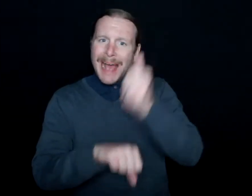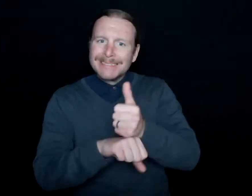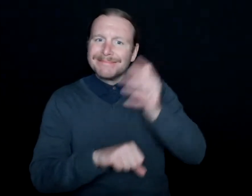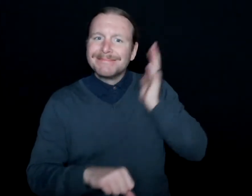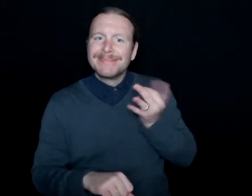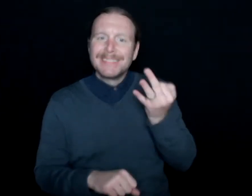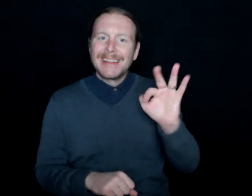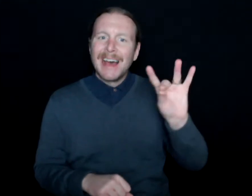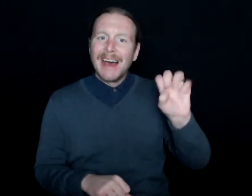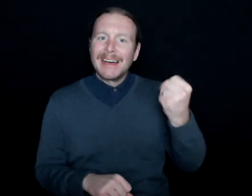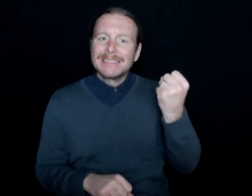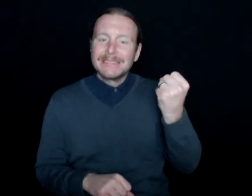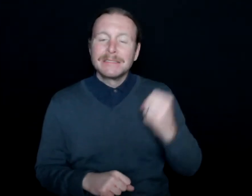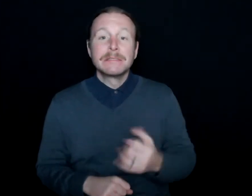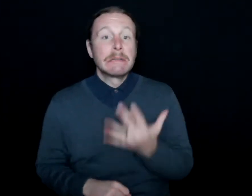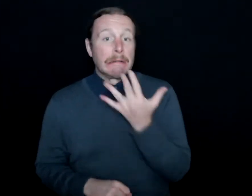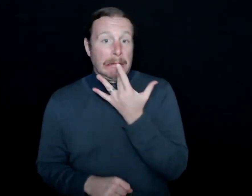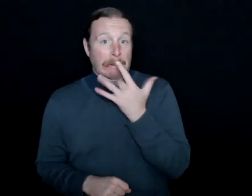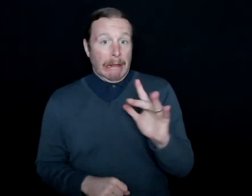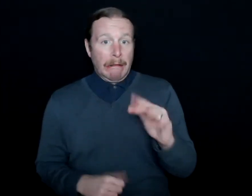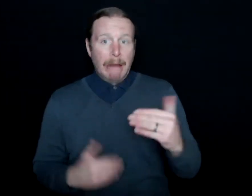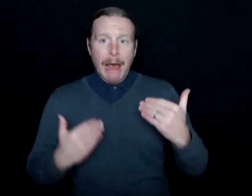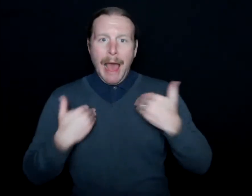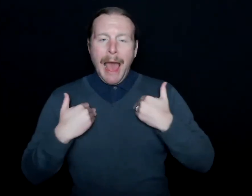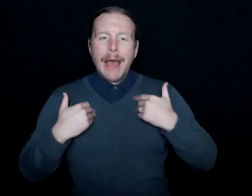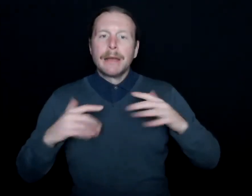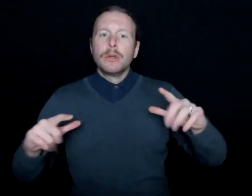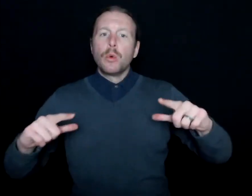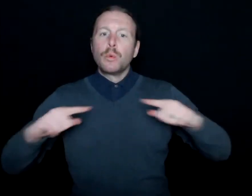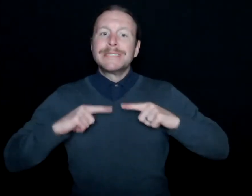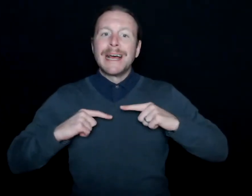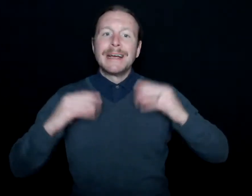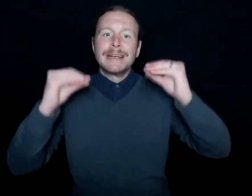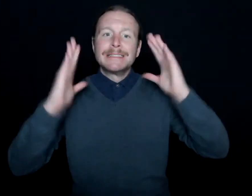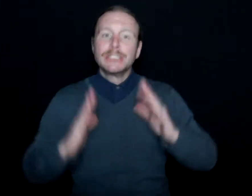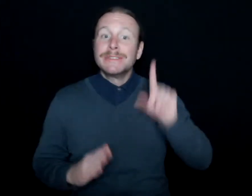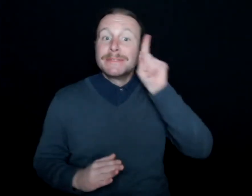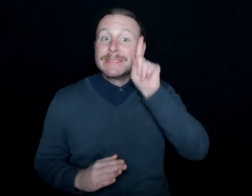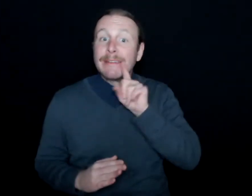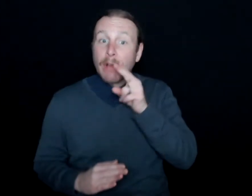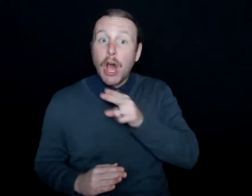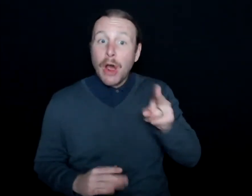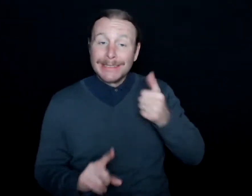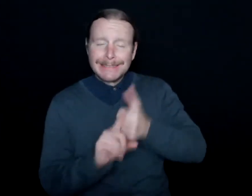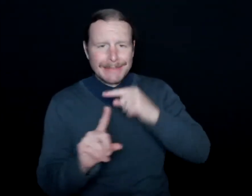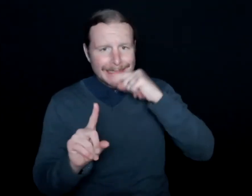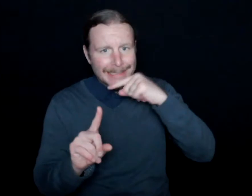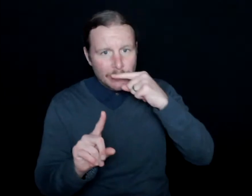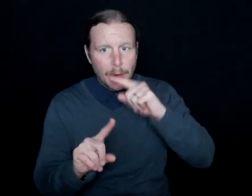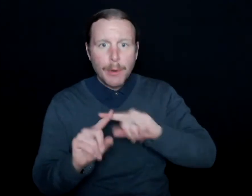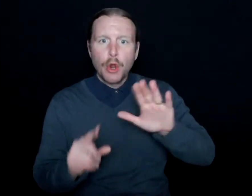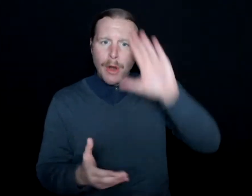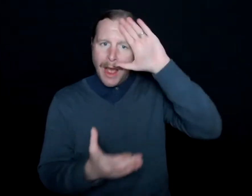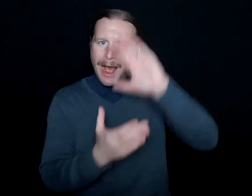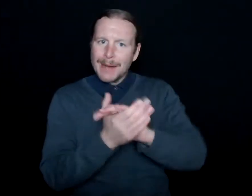And so luckily, I had a retired teacher for the deaf, who was hearing, who-- her husband had just passed away,